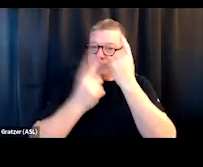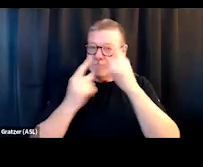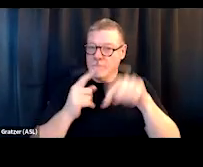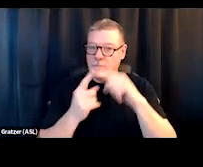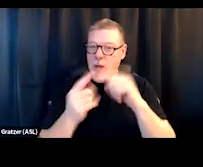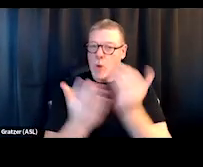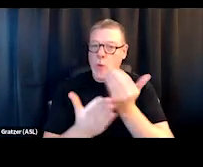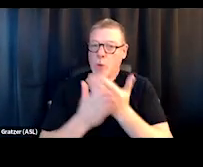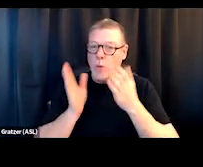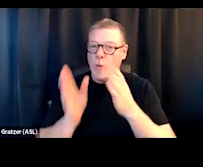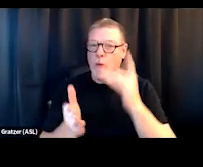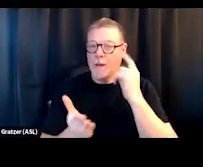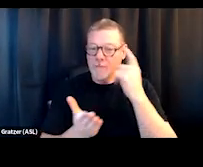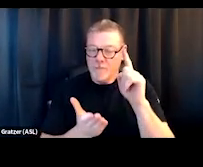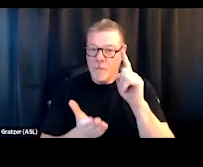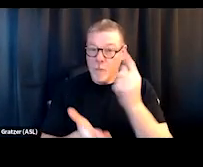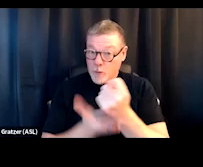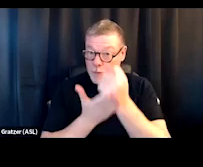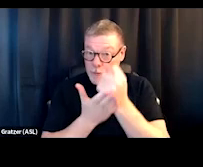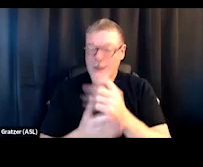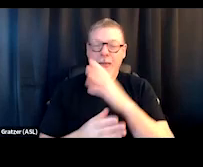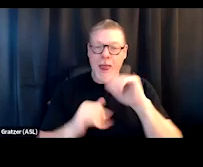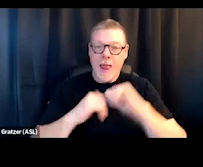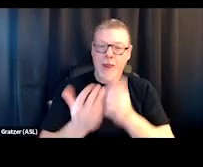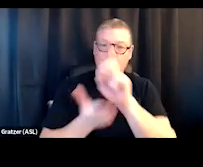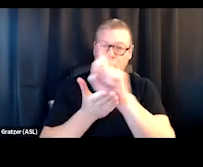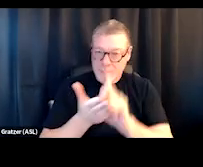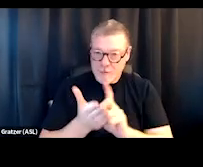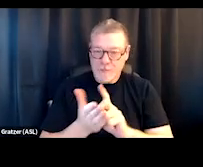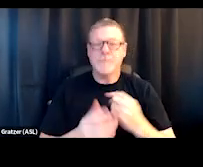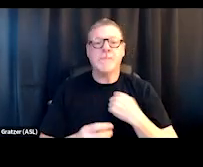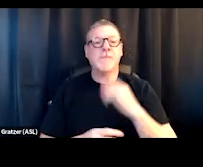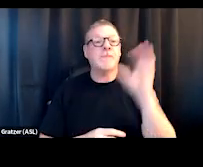and how they're designed and delivered. And so I began looking for a partner,